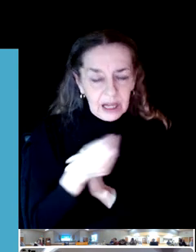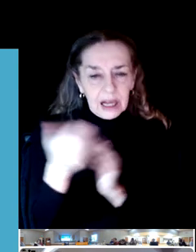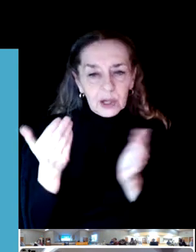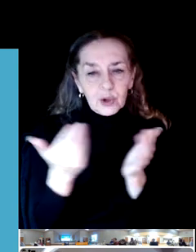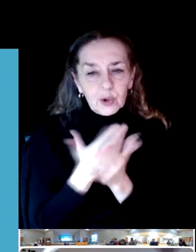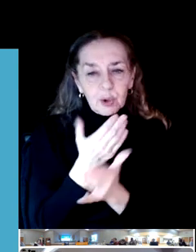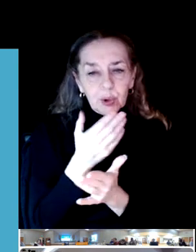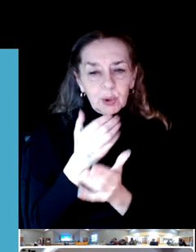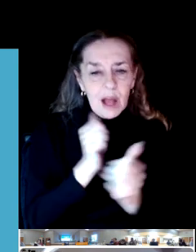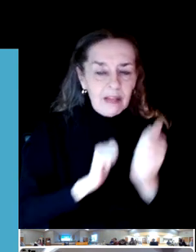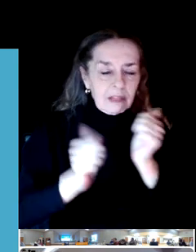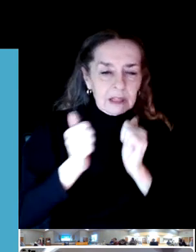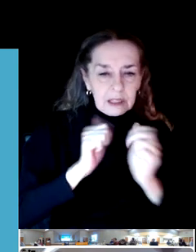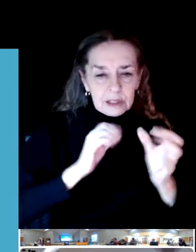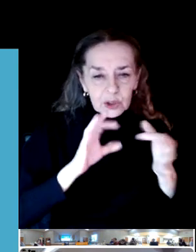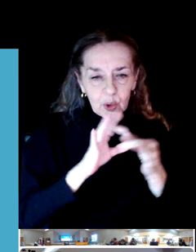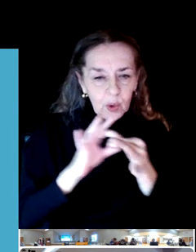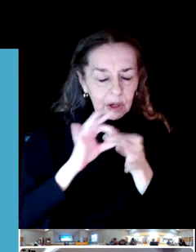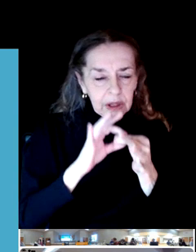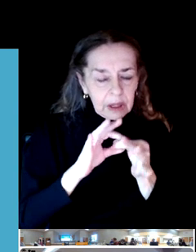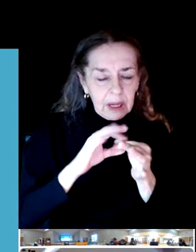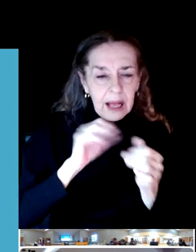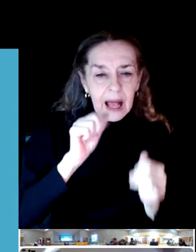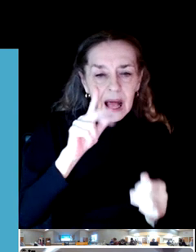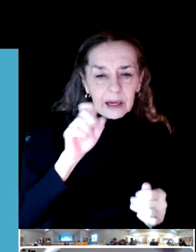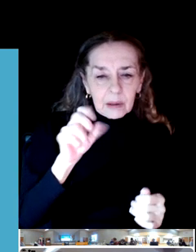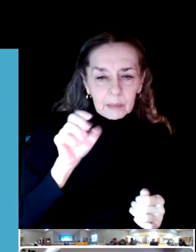Adam Gutierrez is a disc golf enthusiast.